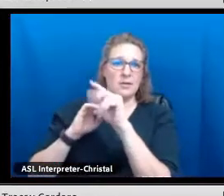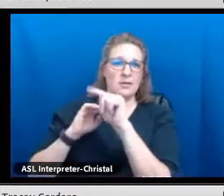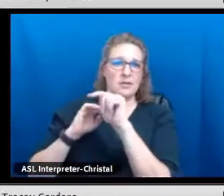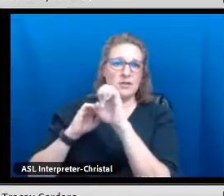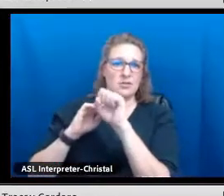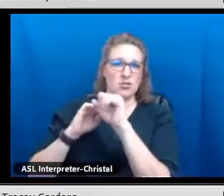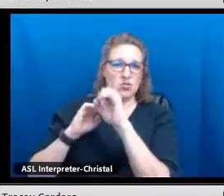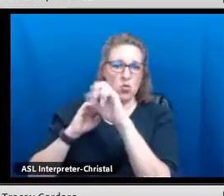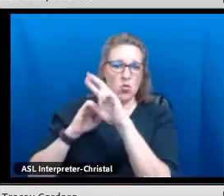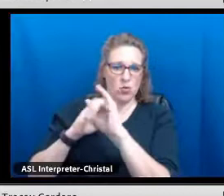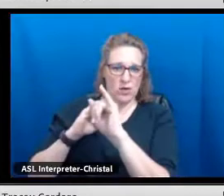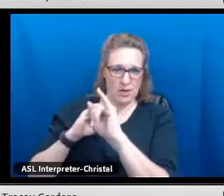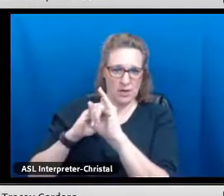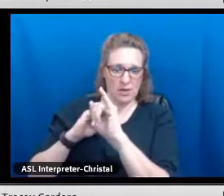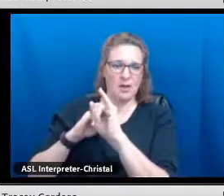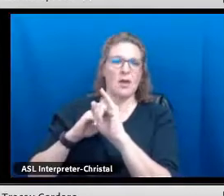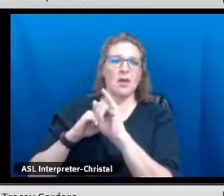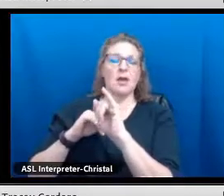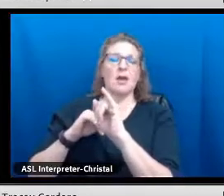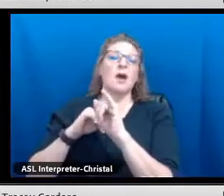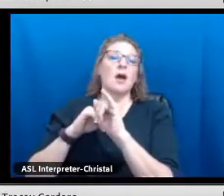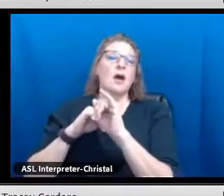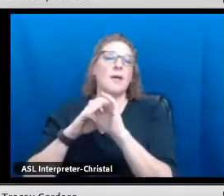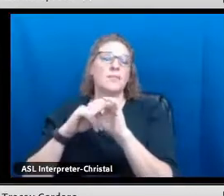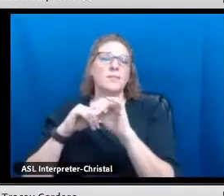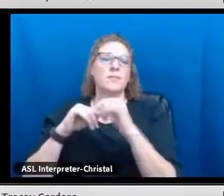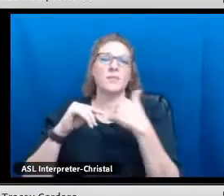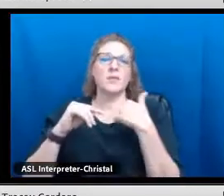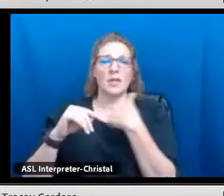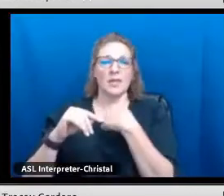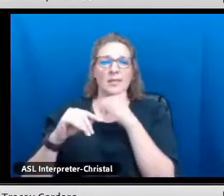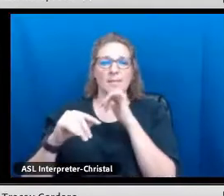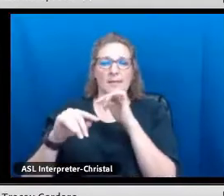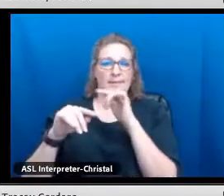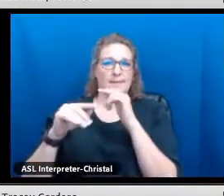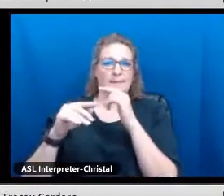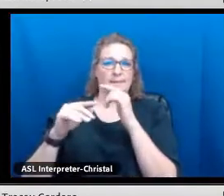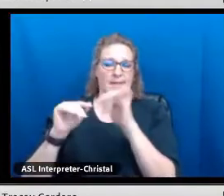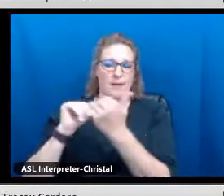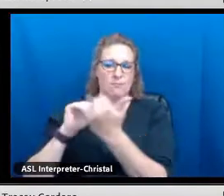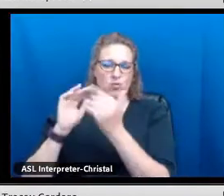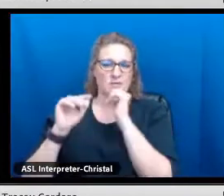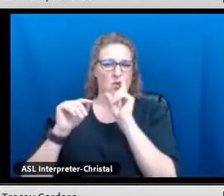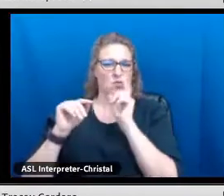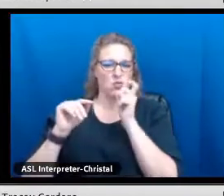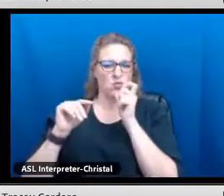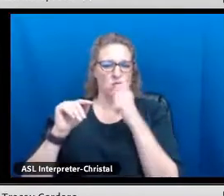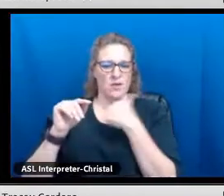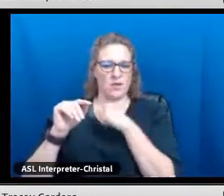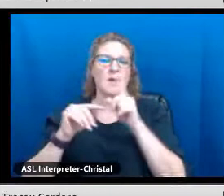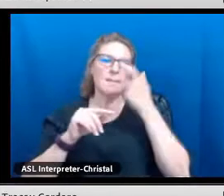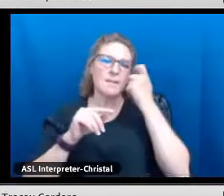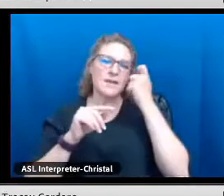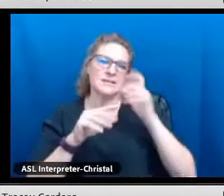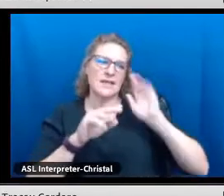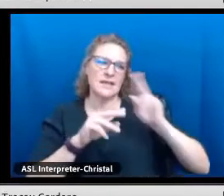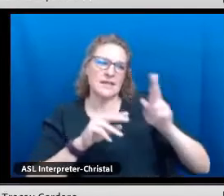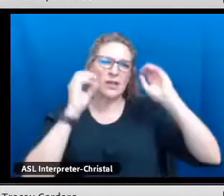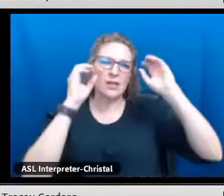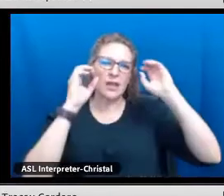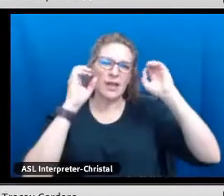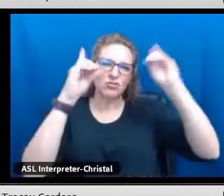There's a lot of prestige and elitism in Montessori, but that's not who we are.